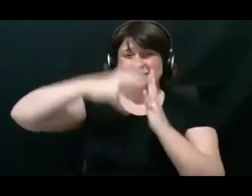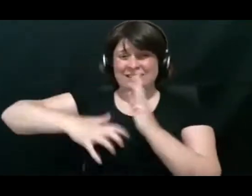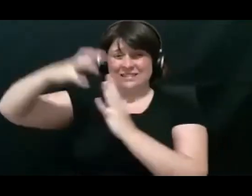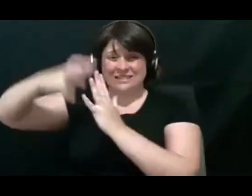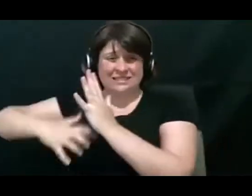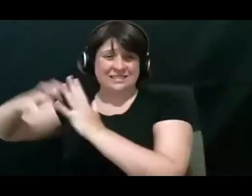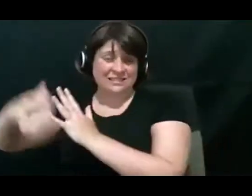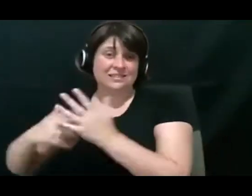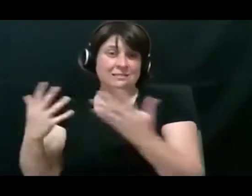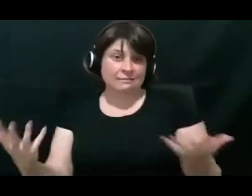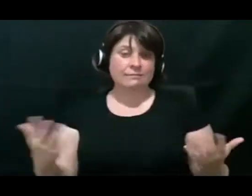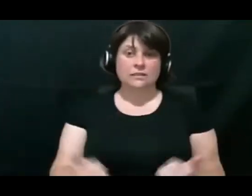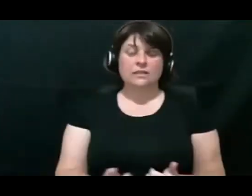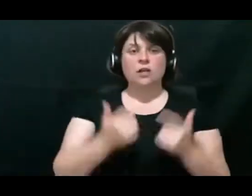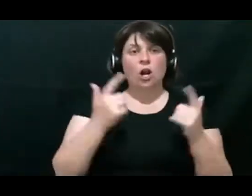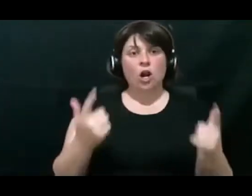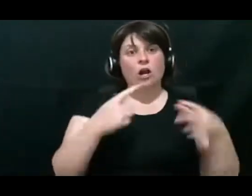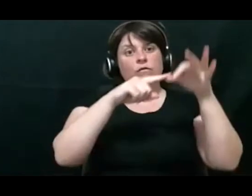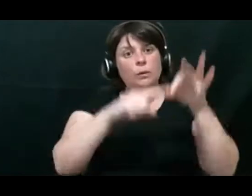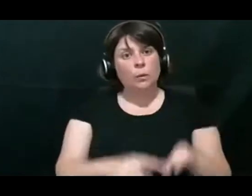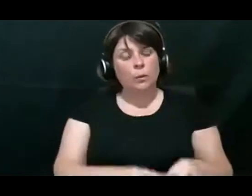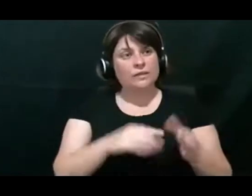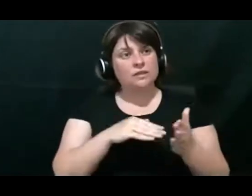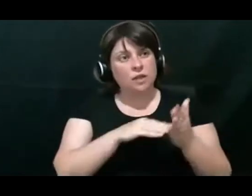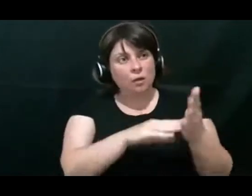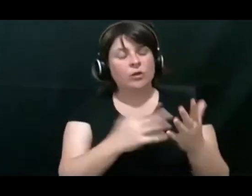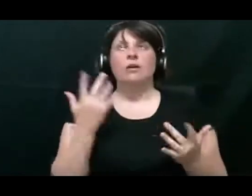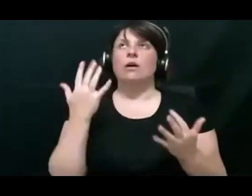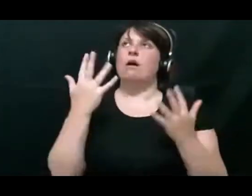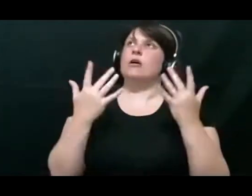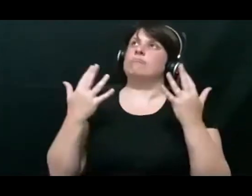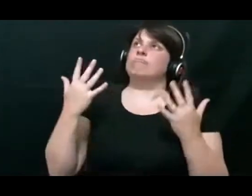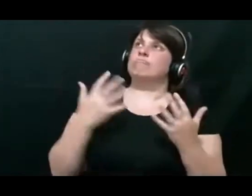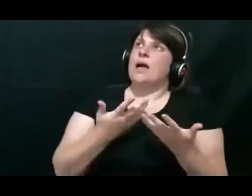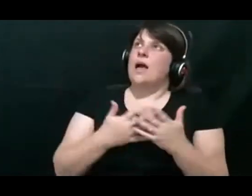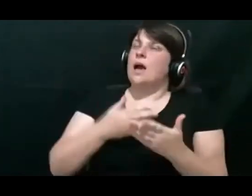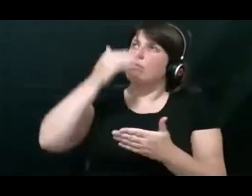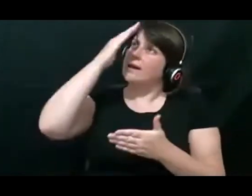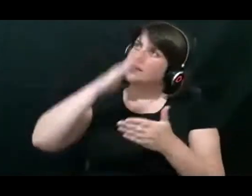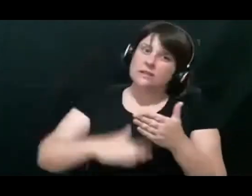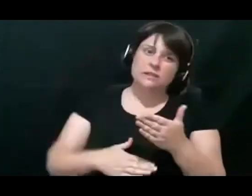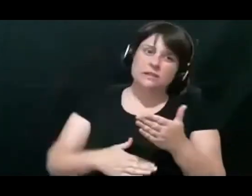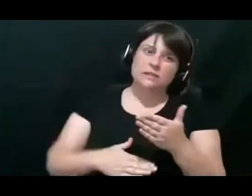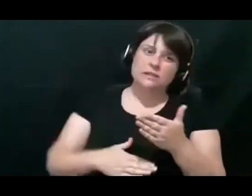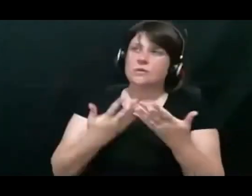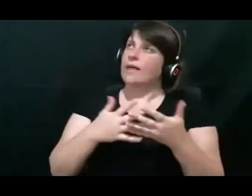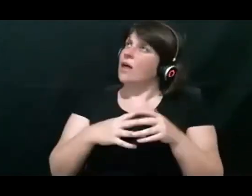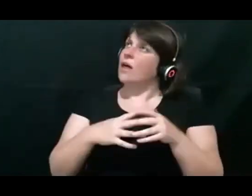With a whole lot of questions to help you think about how someone experiences and responds to sound.